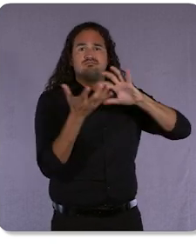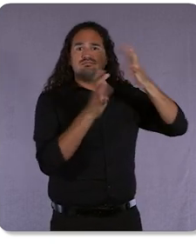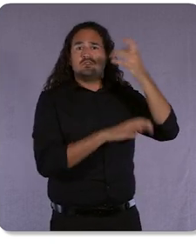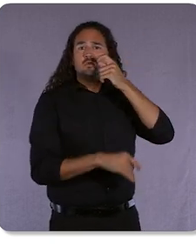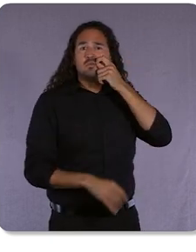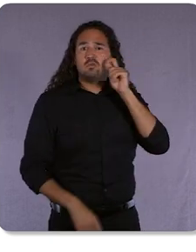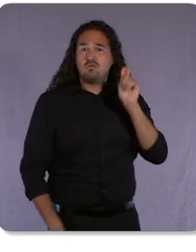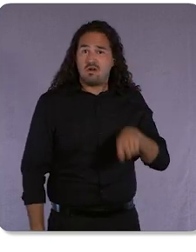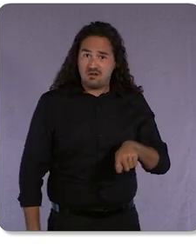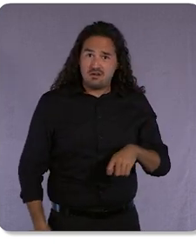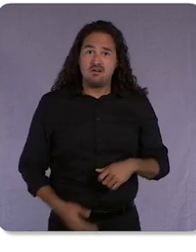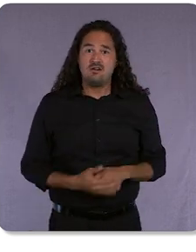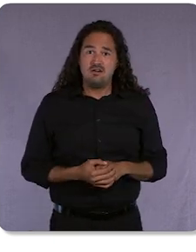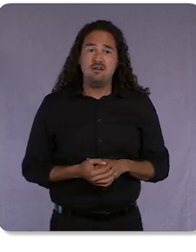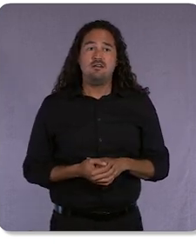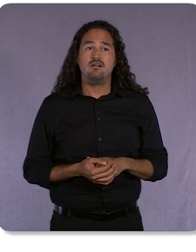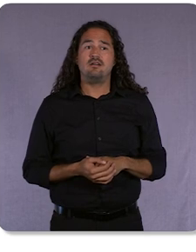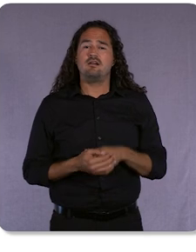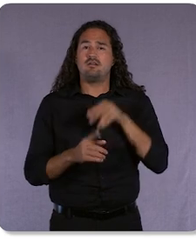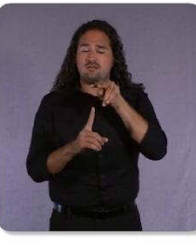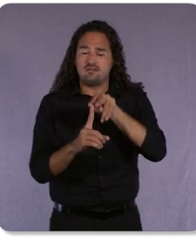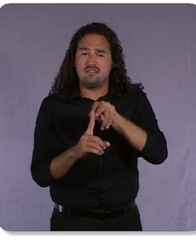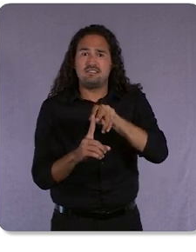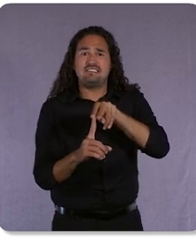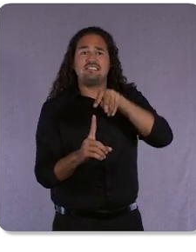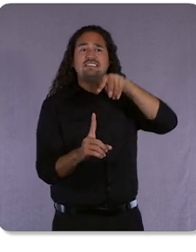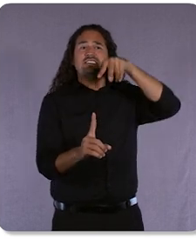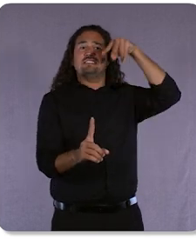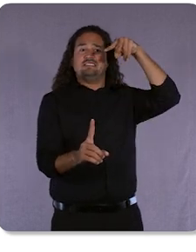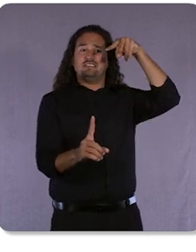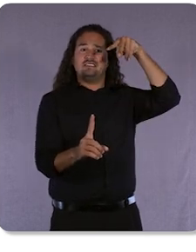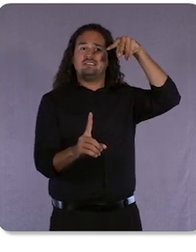I’ve heard real optimism in my conversations with business leaders from around the world.